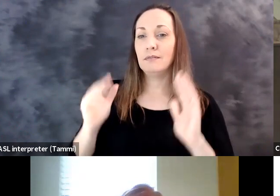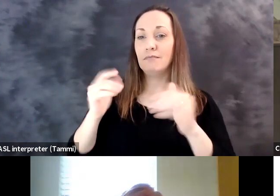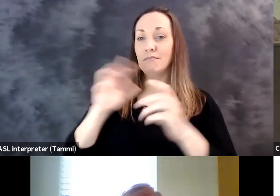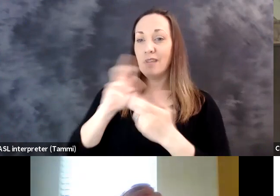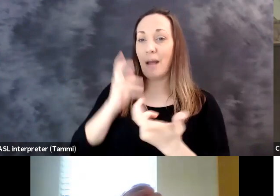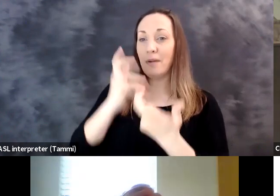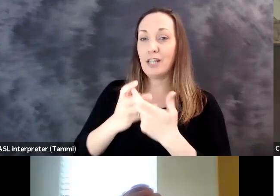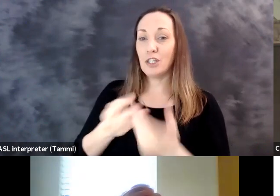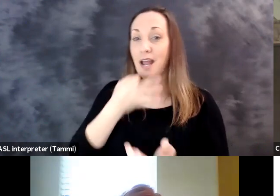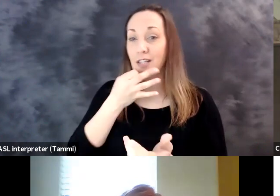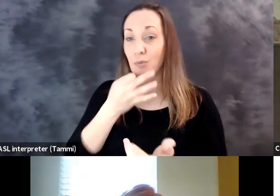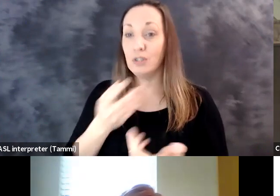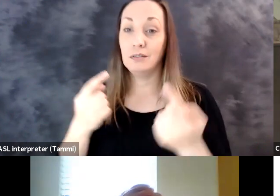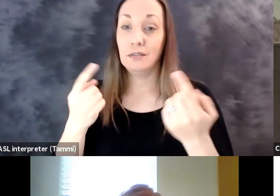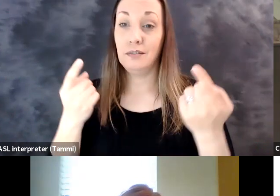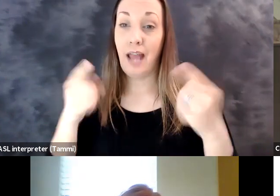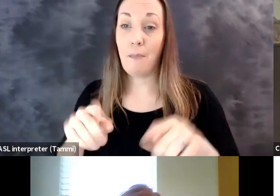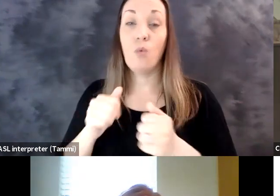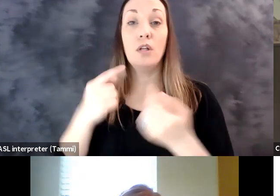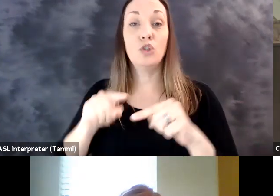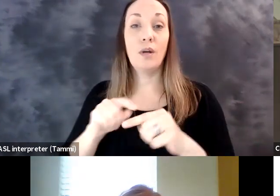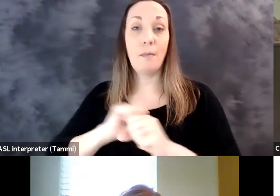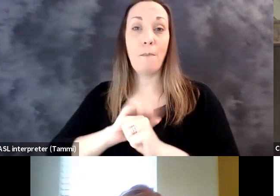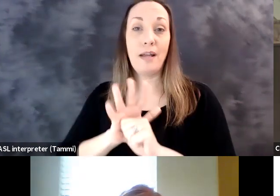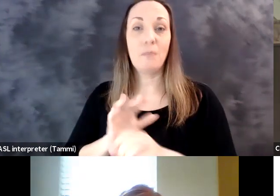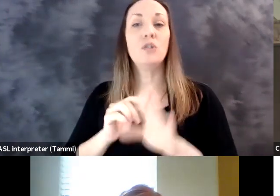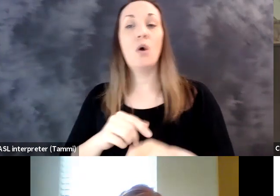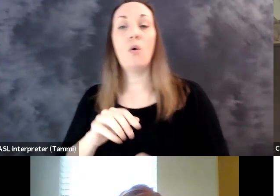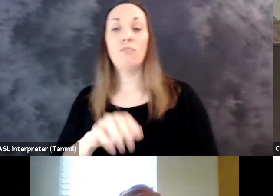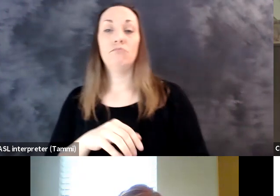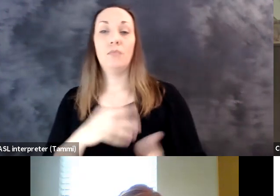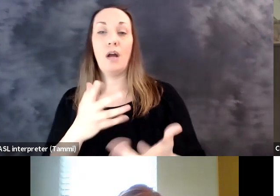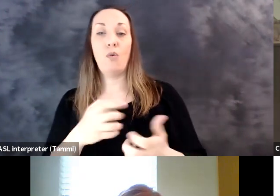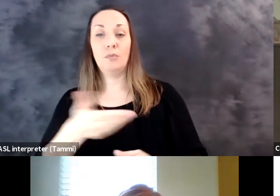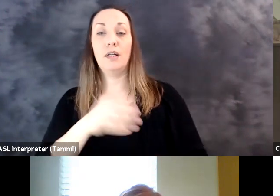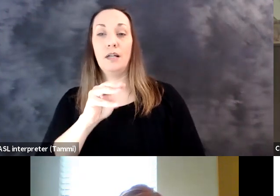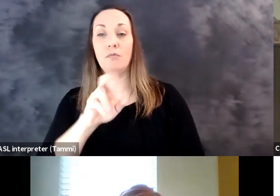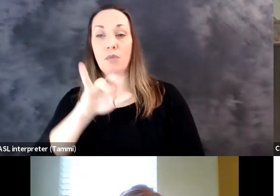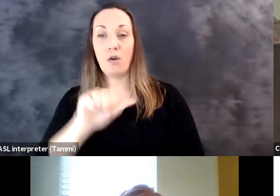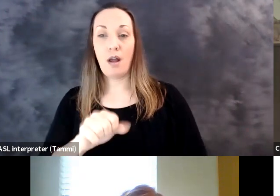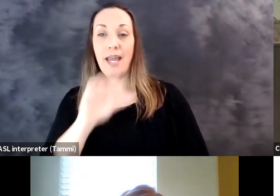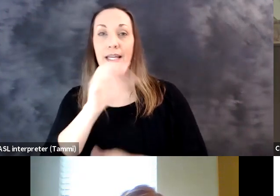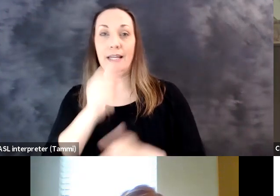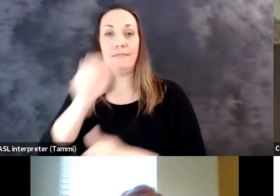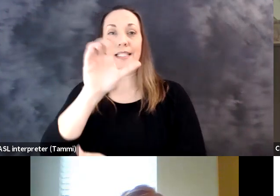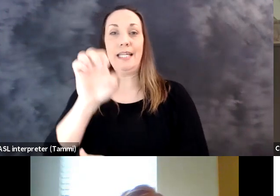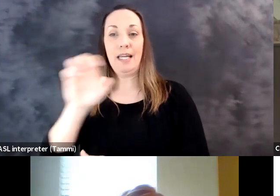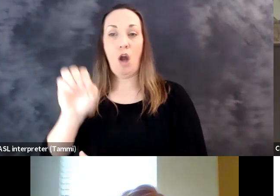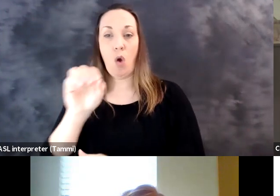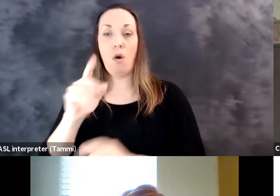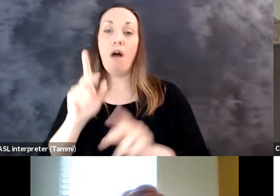I want to bring on the screen Maria Town, Maria is the president and CEO of the Association of People with